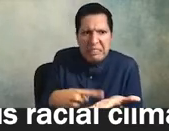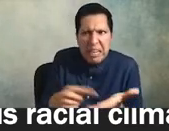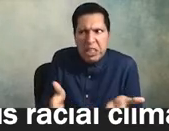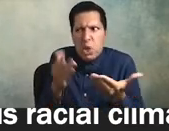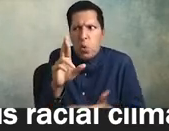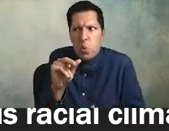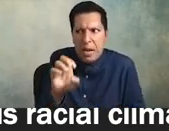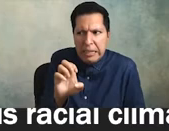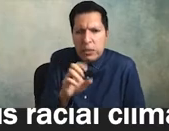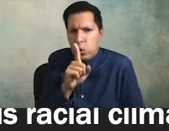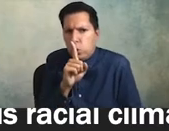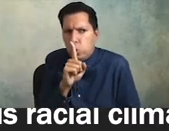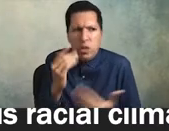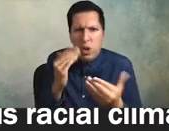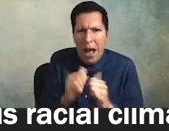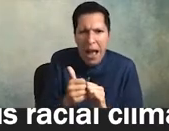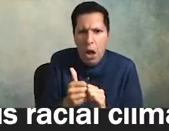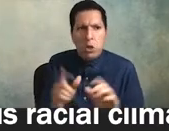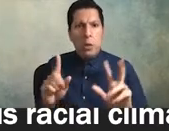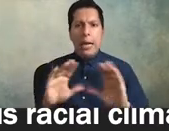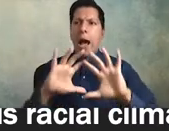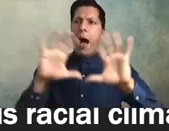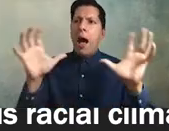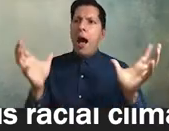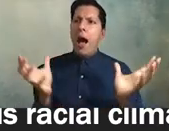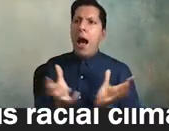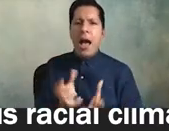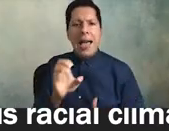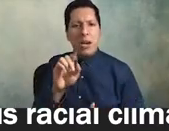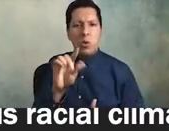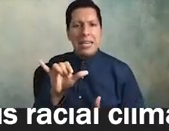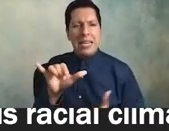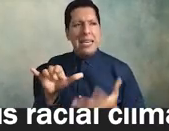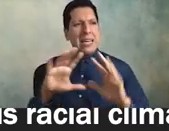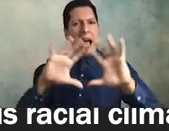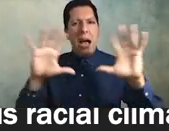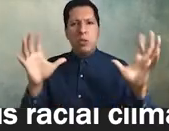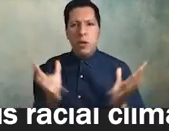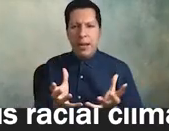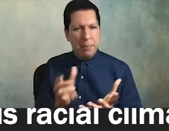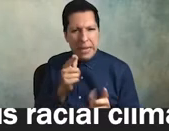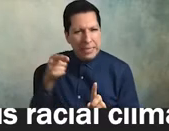how to talk about it so they just talk about equity in the abstract all right there's also